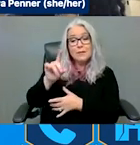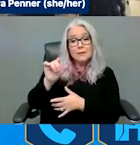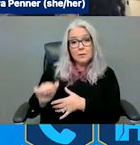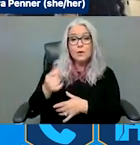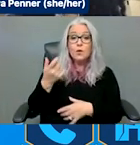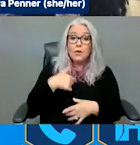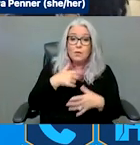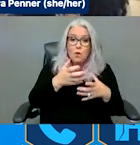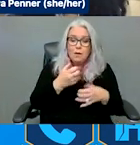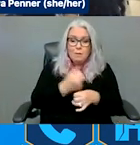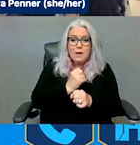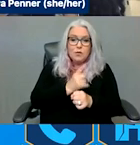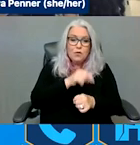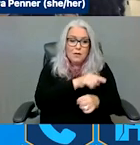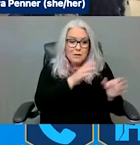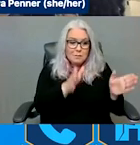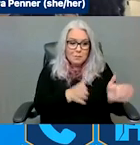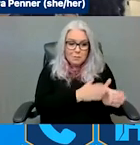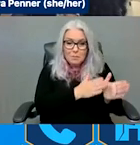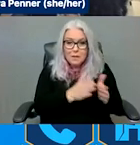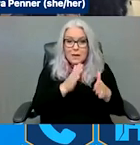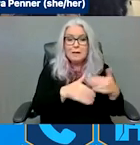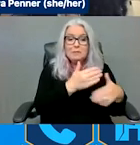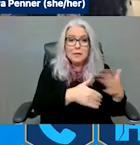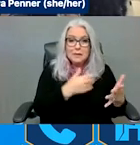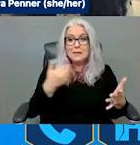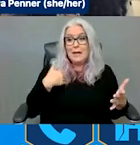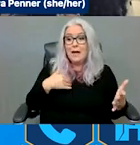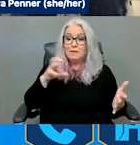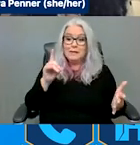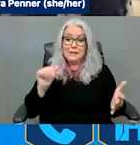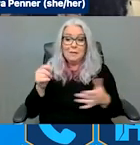disable-led organizations, community stakeholders, advocates, people within your